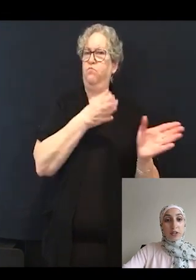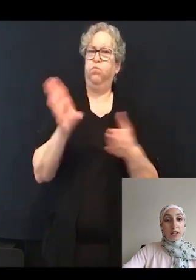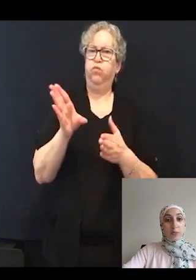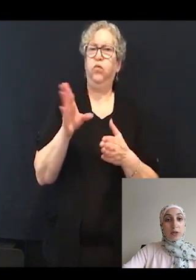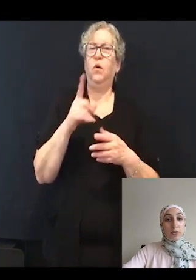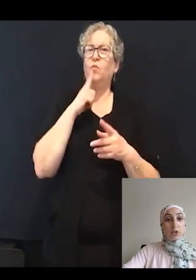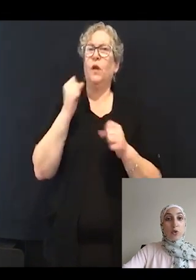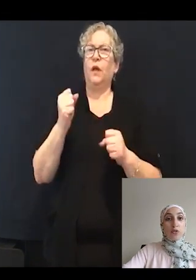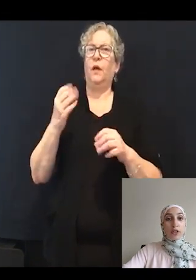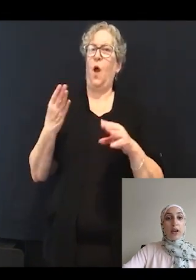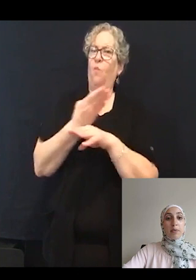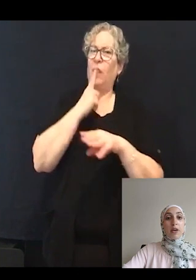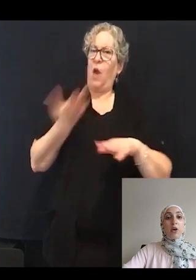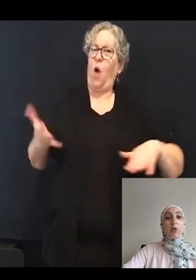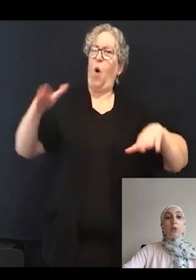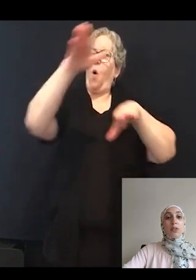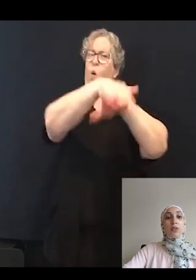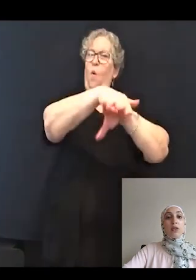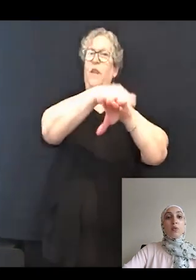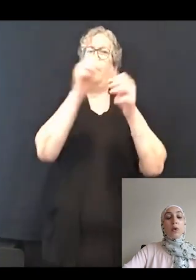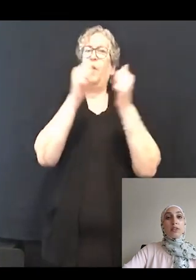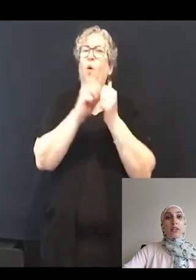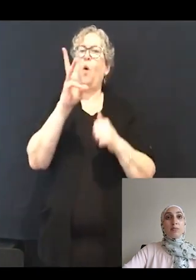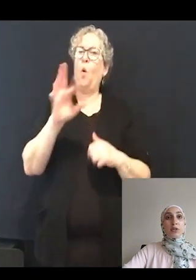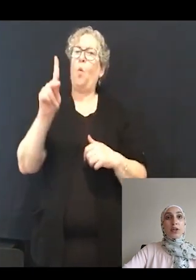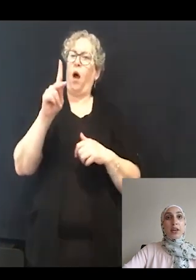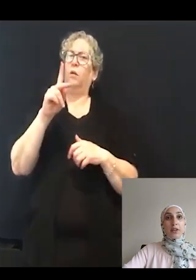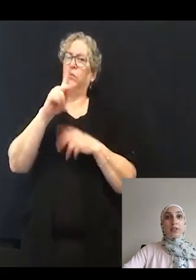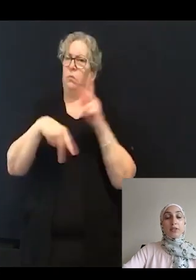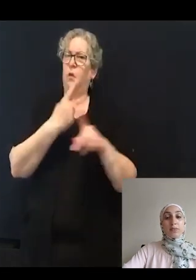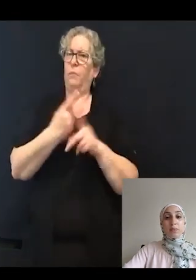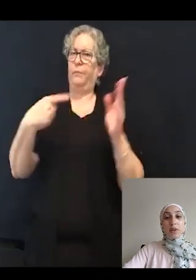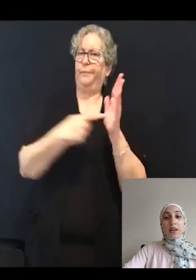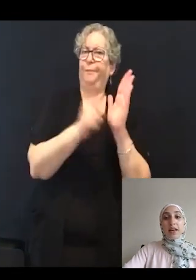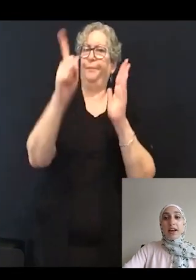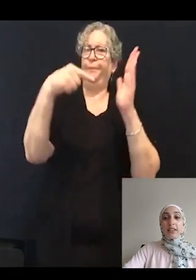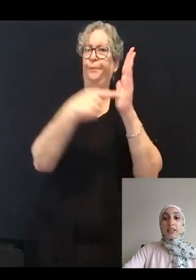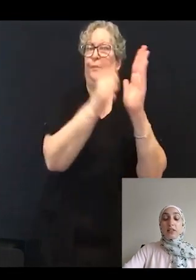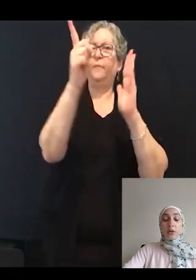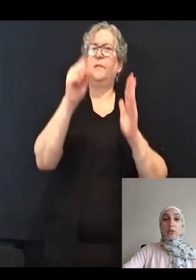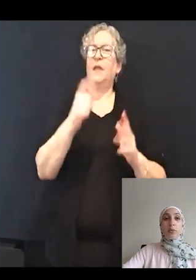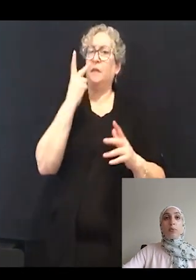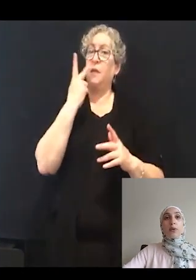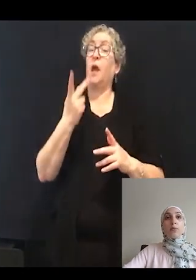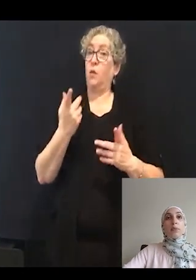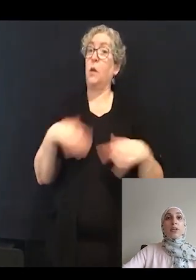overlapping with the wild type turning angles. And this is also important because we're not only